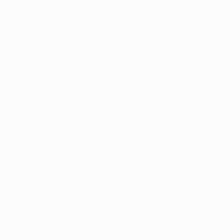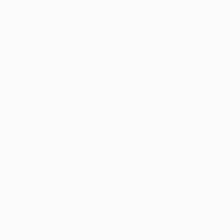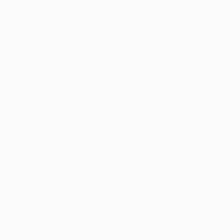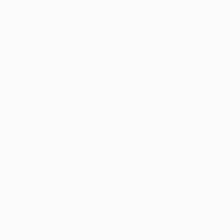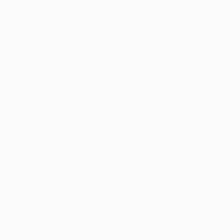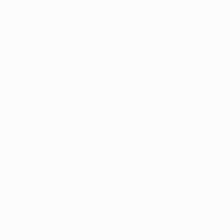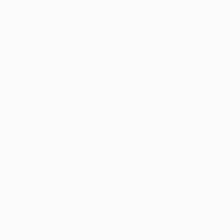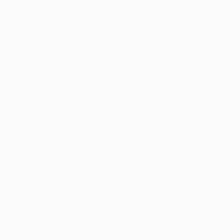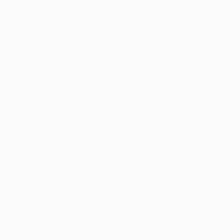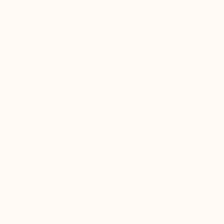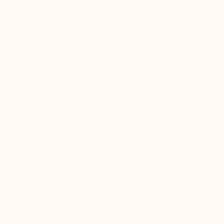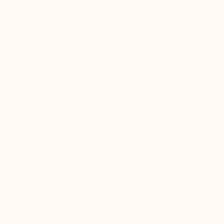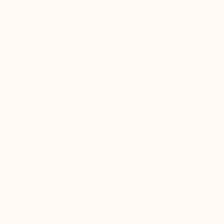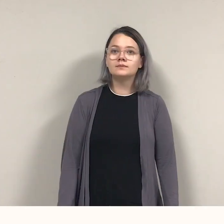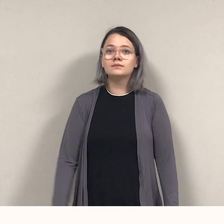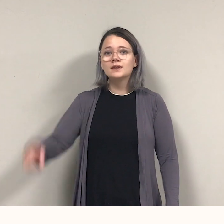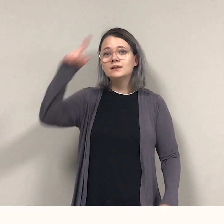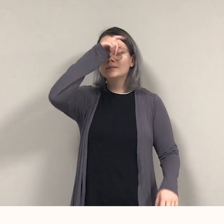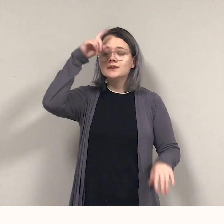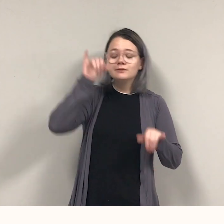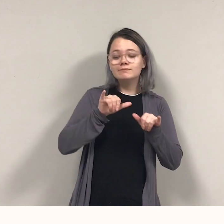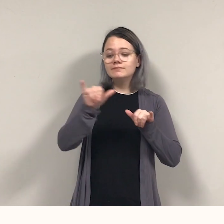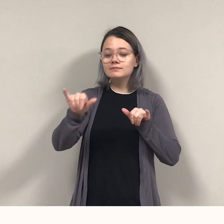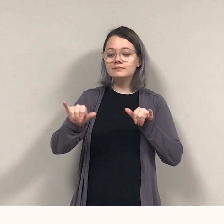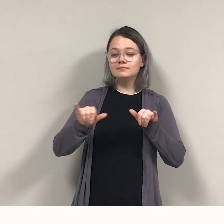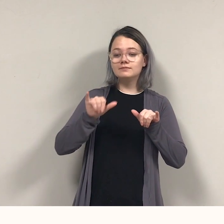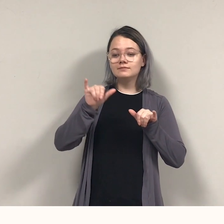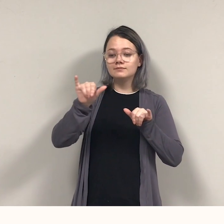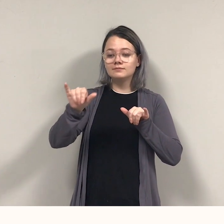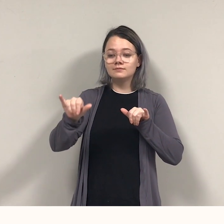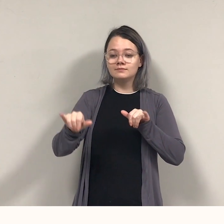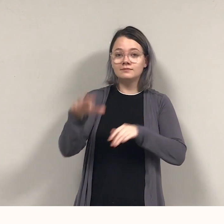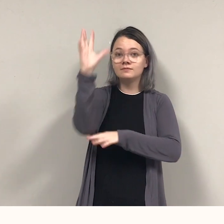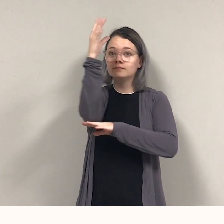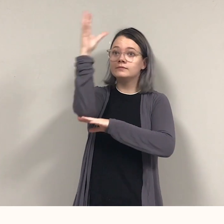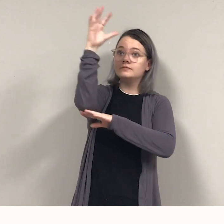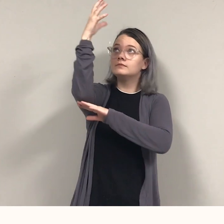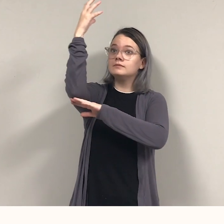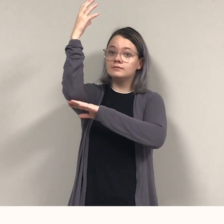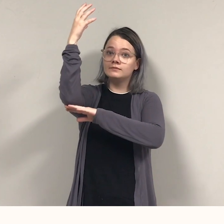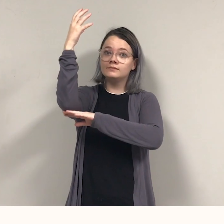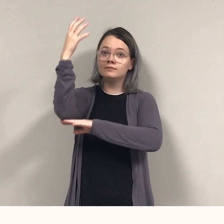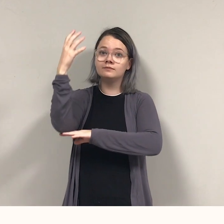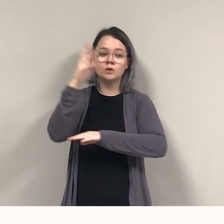Summer lingers, trees stand still. Harbours bustle, beaches fill.